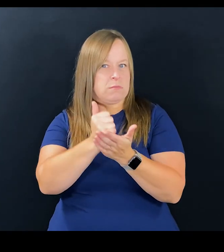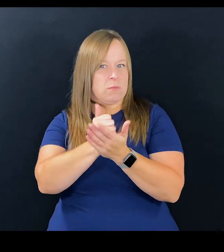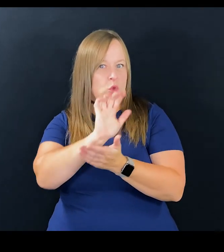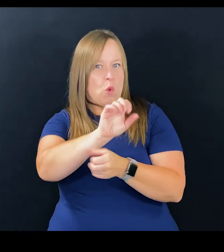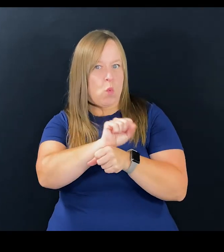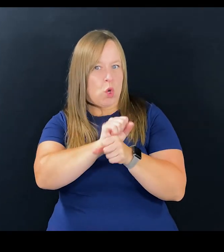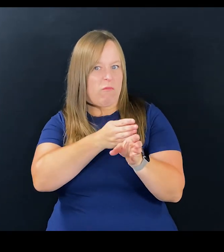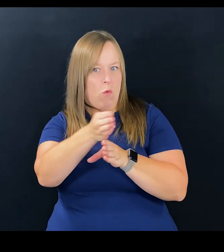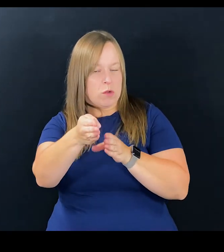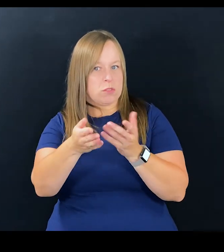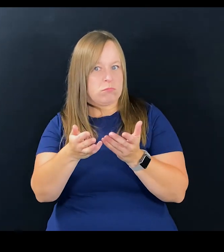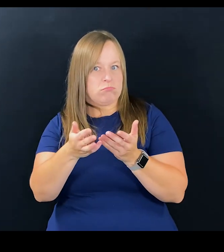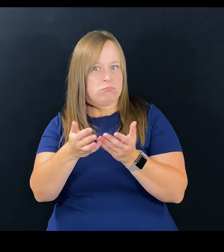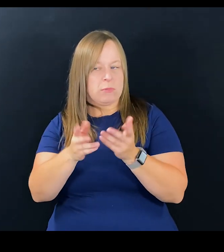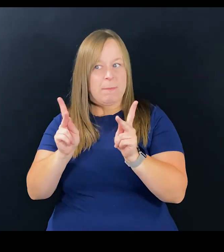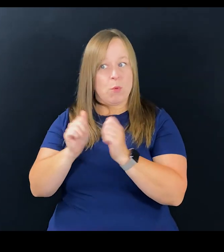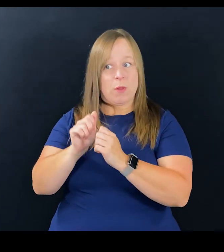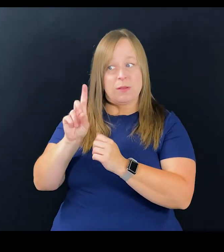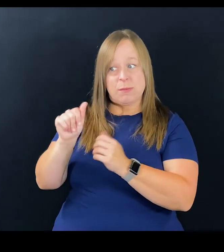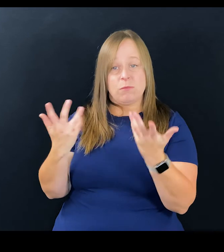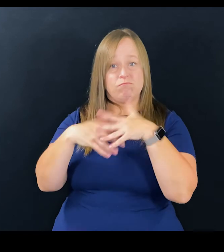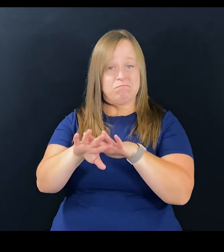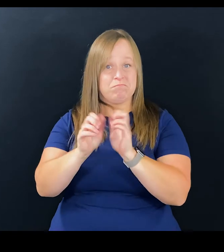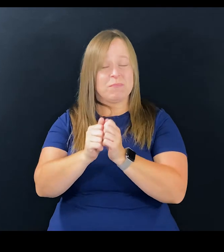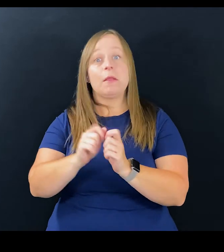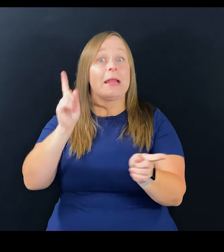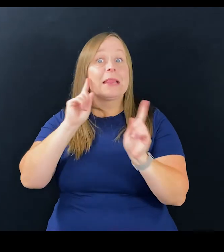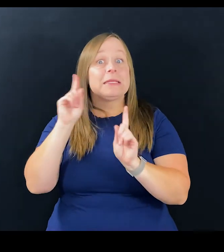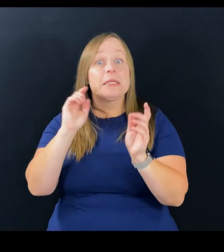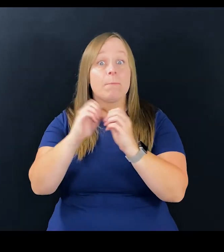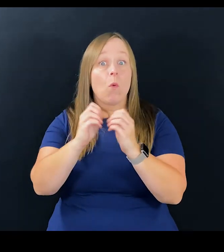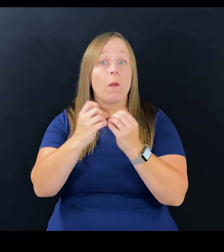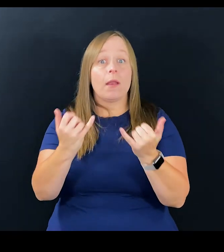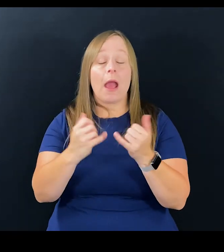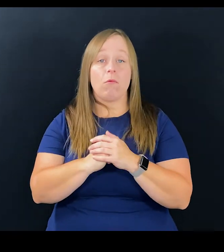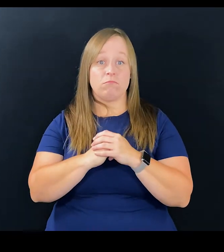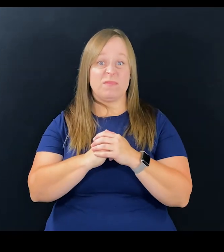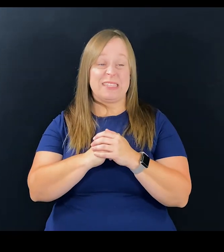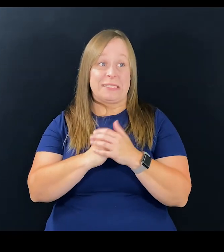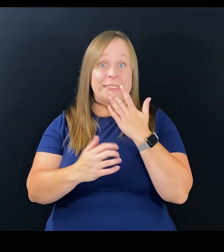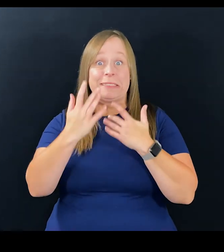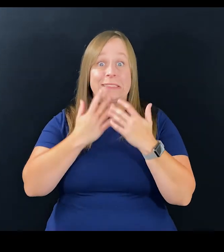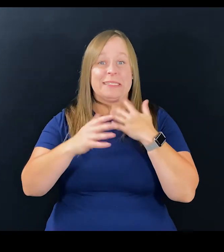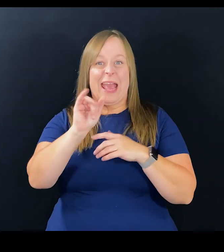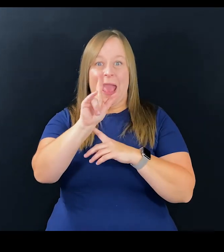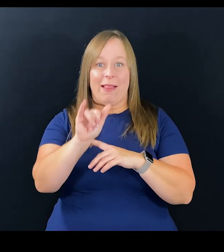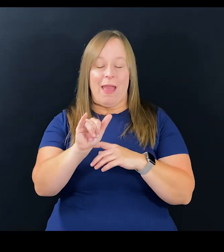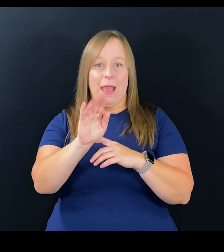way that can assist your workforce and people with disabilities. They're listening now because they're desperate.